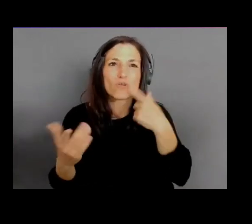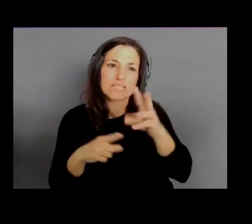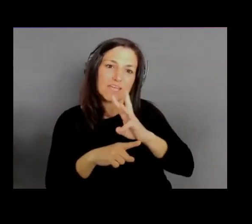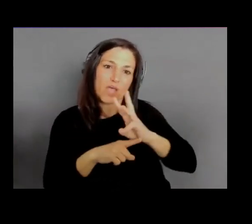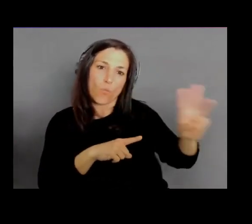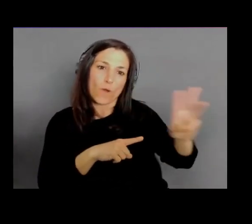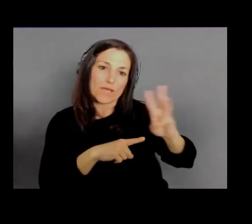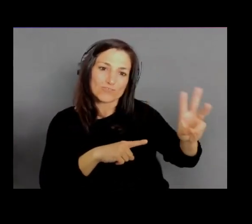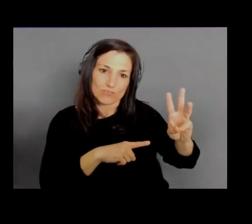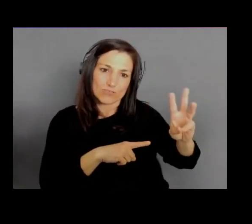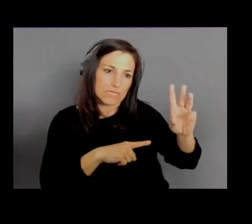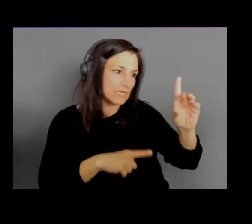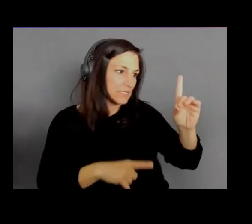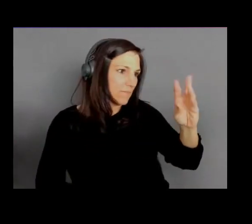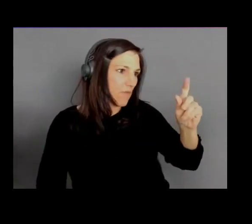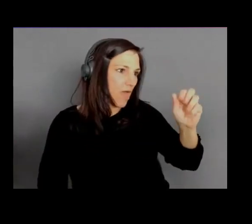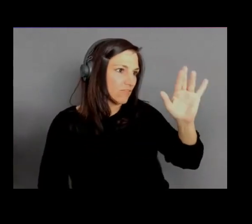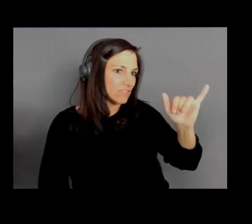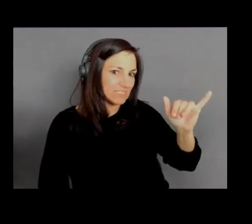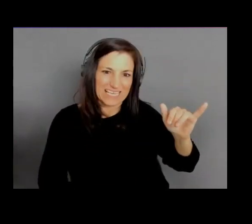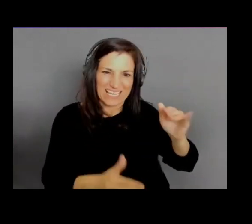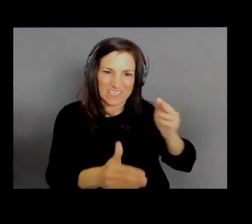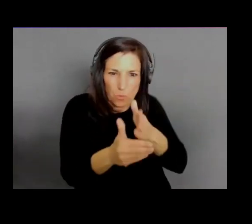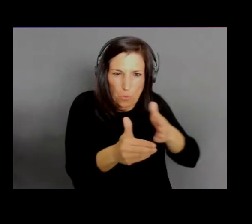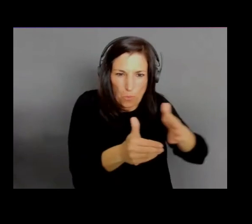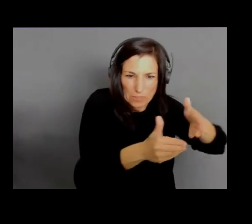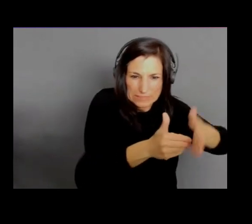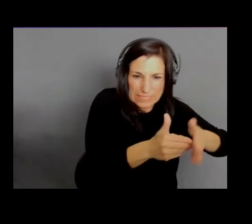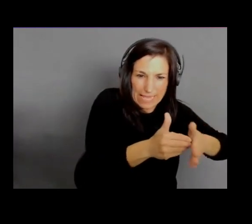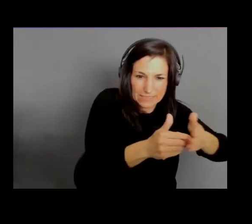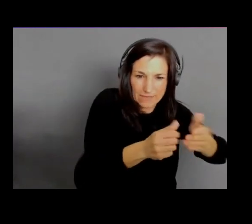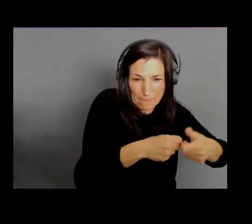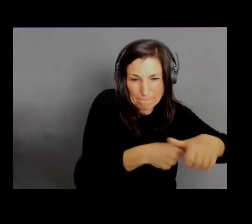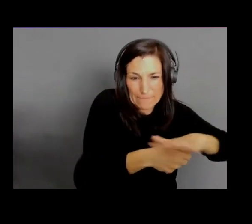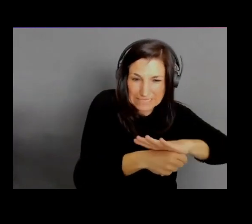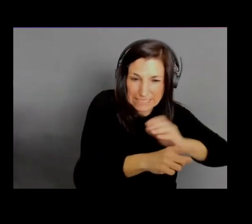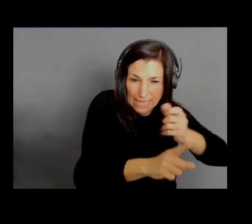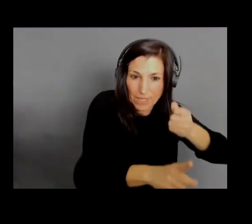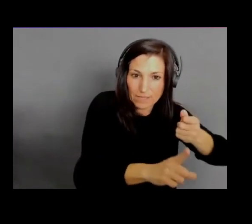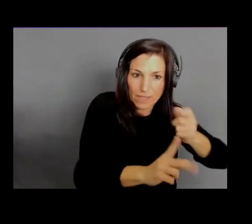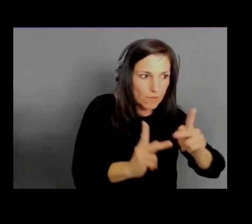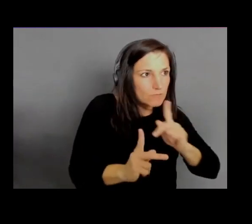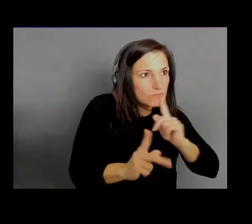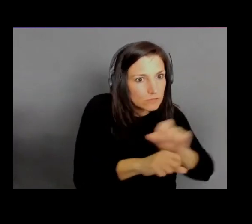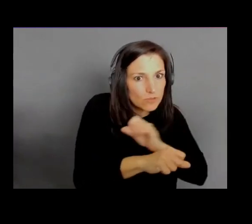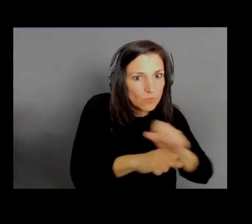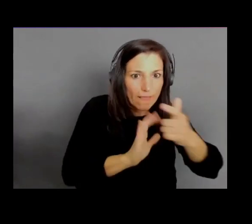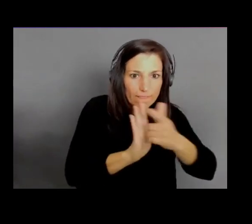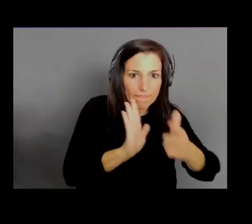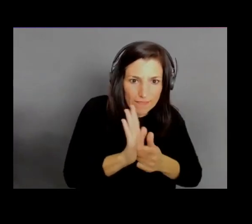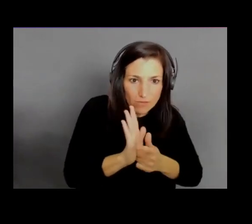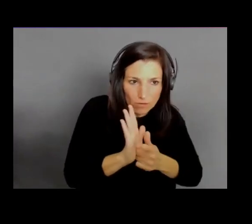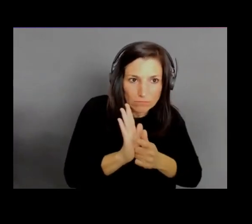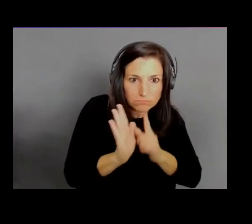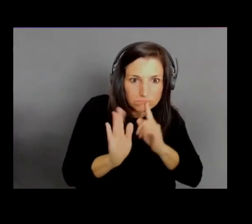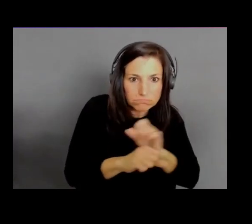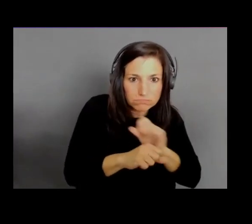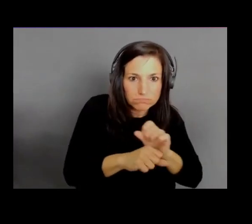So they had members doing real legal remote voting on our product. One of our partners, Deloitte,